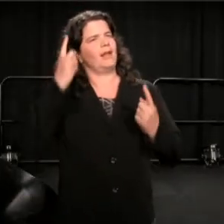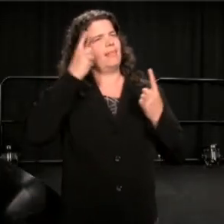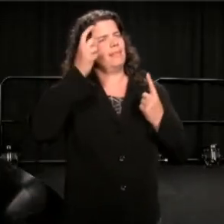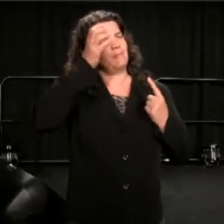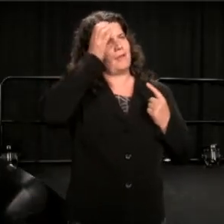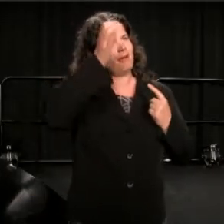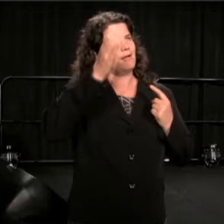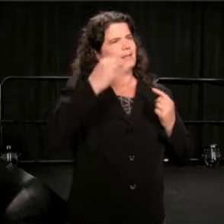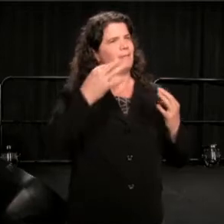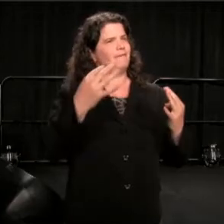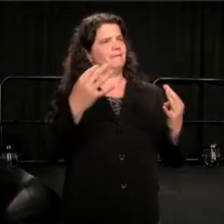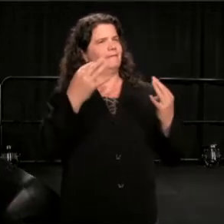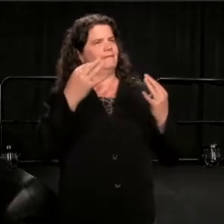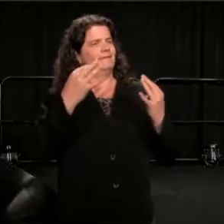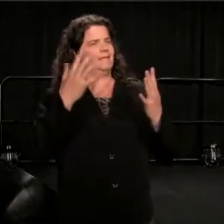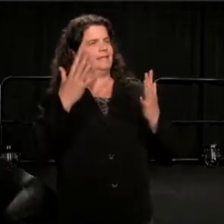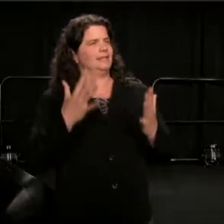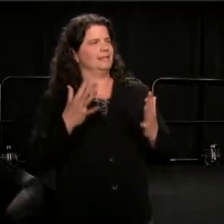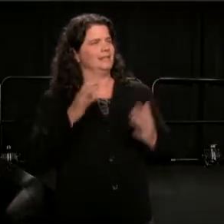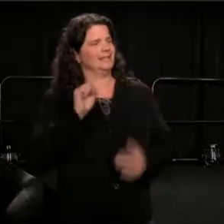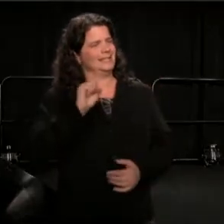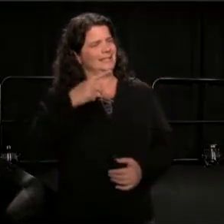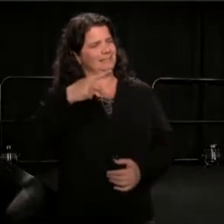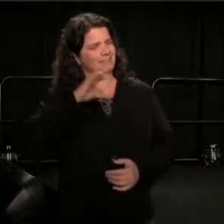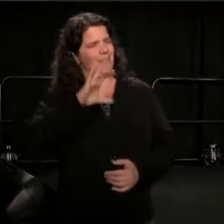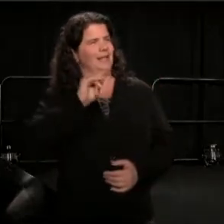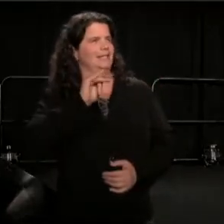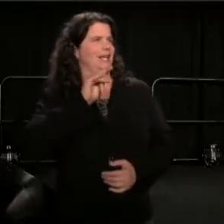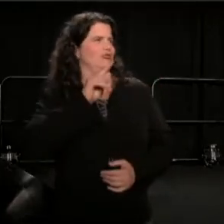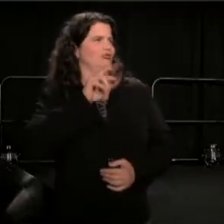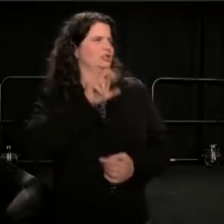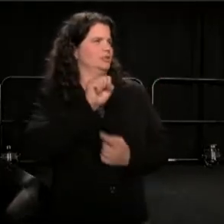allow ourselves to be spectators at that event.